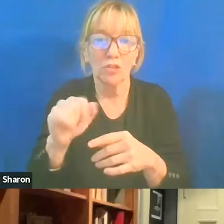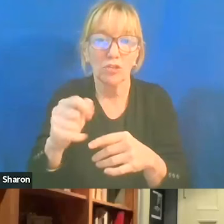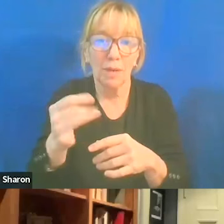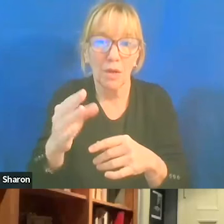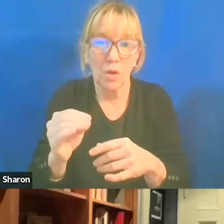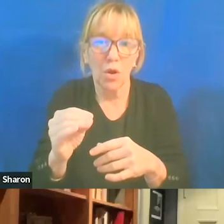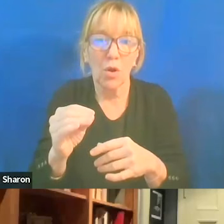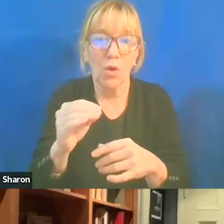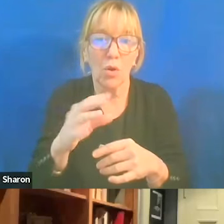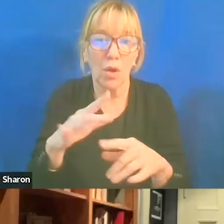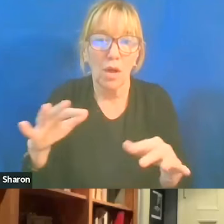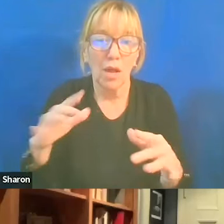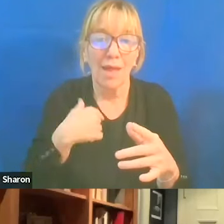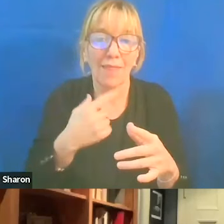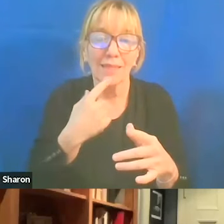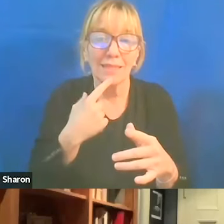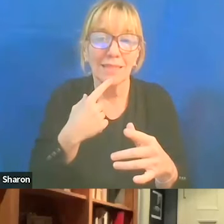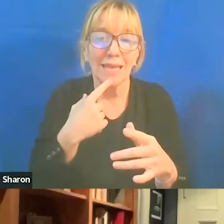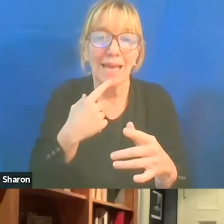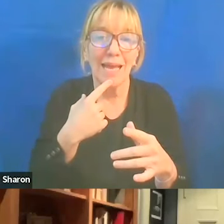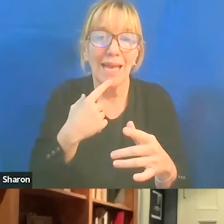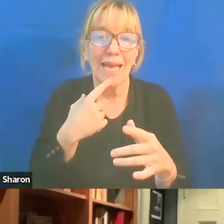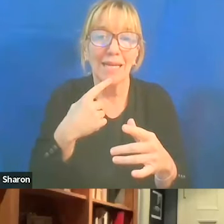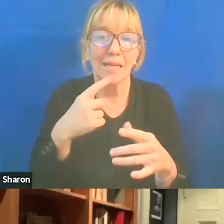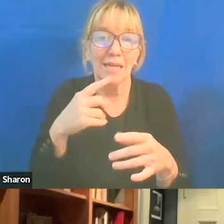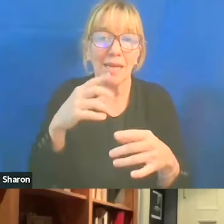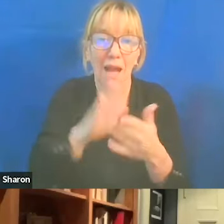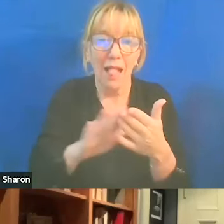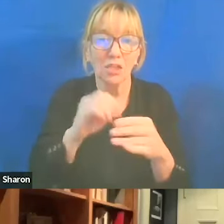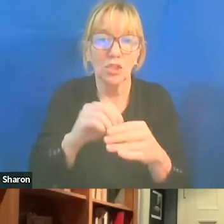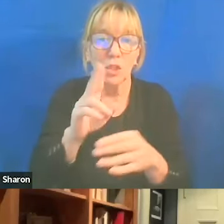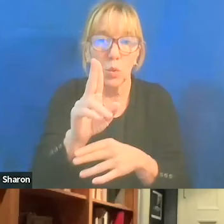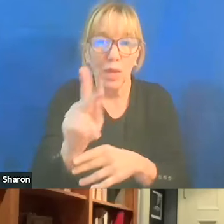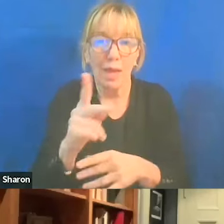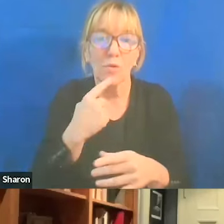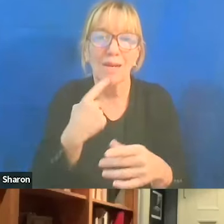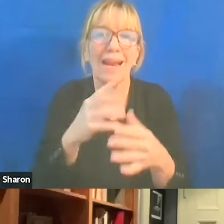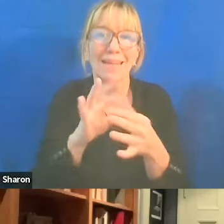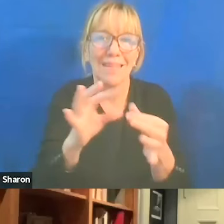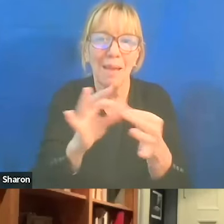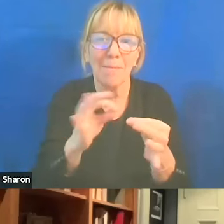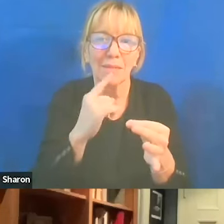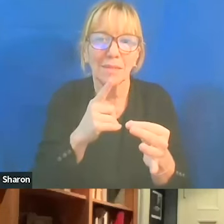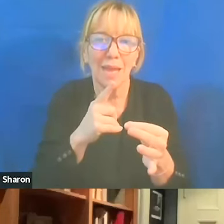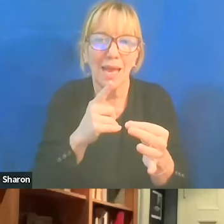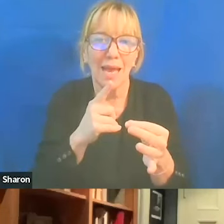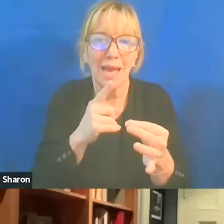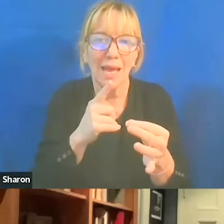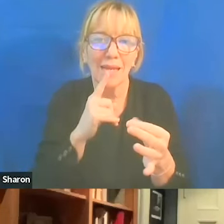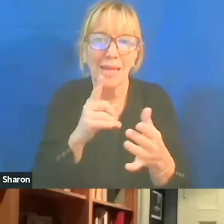an academic book out of Israel. And so, we got about 400 some odds to sign onto Lee's statement, which was,